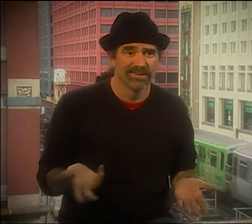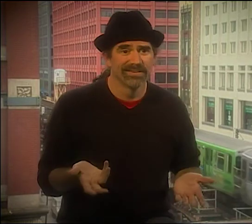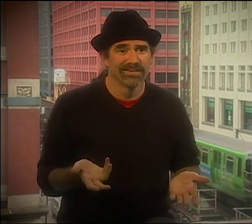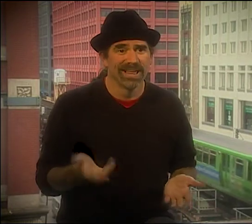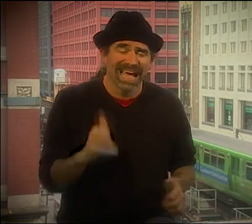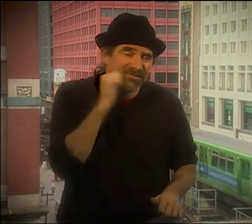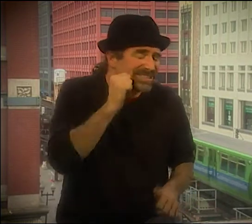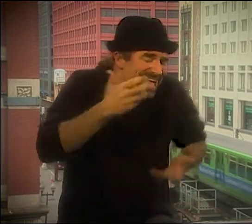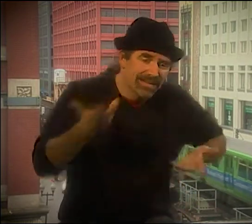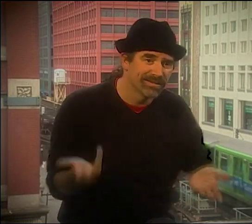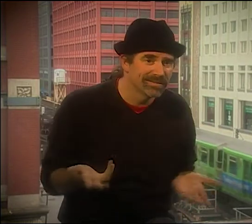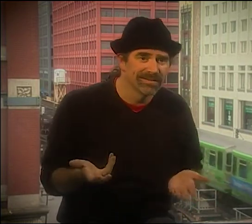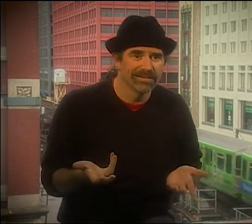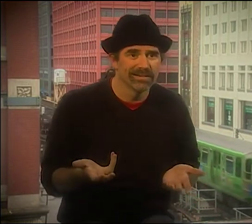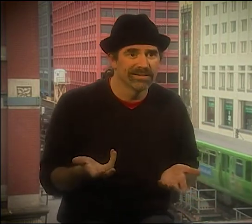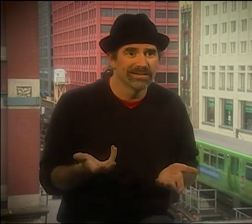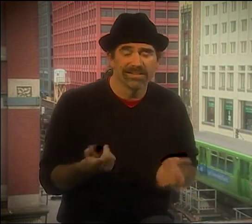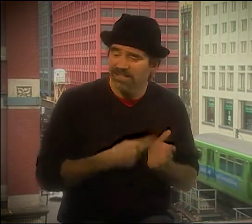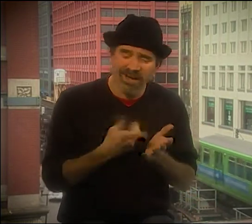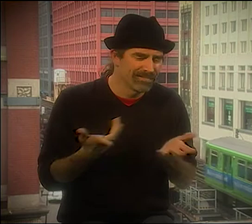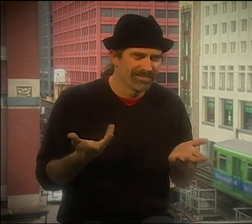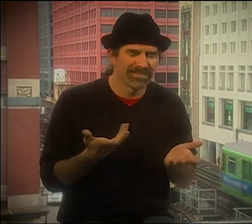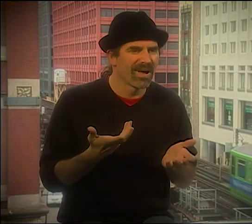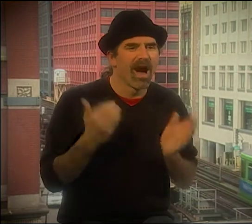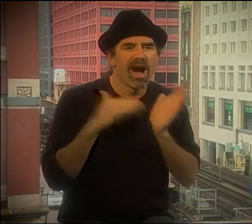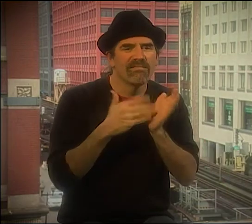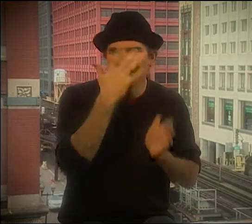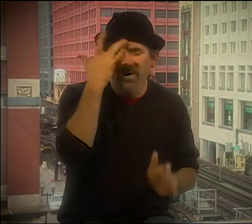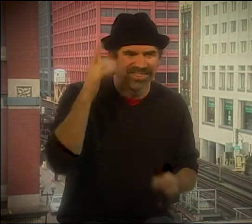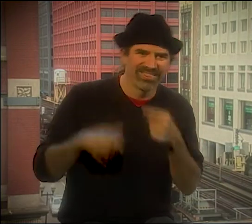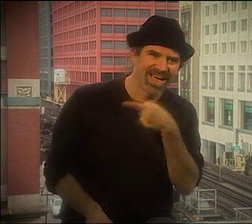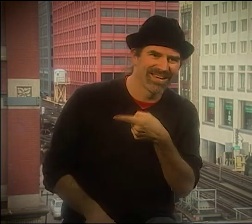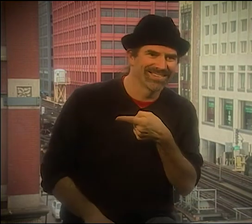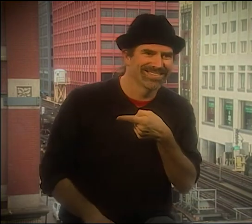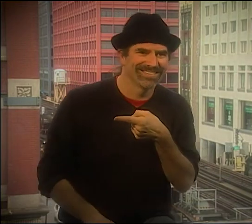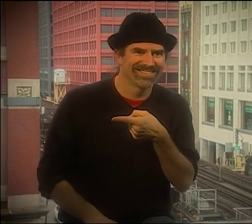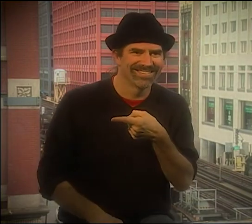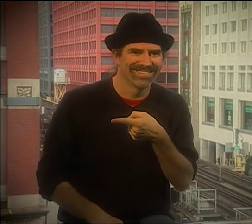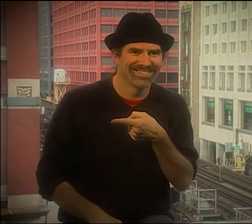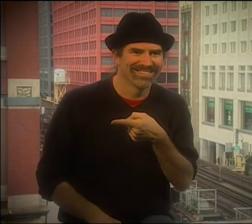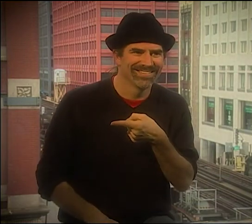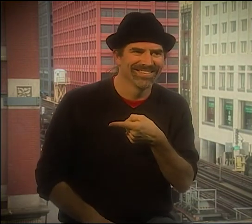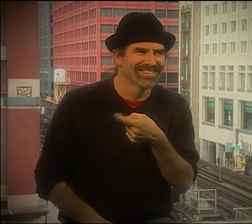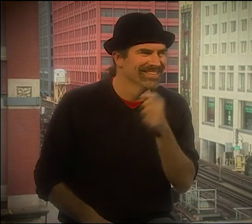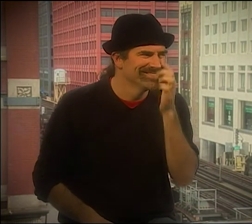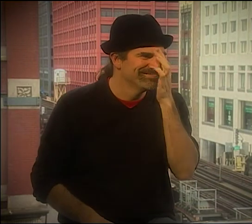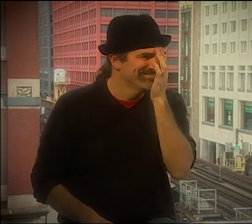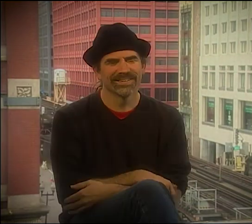SO WHO PERFORMS? WHO TAKES THIS WORK ON? WE NEED THAT. PEOPLE NEED TO DO IT.